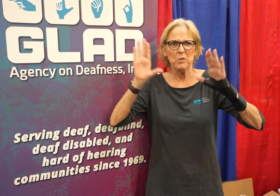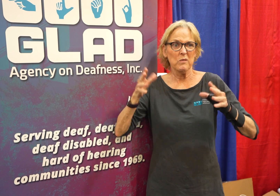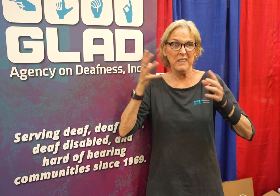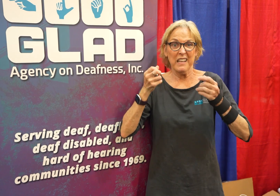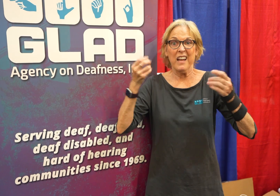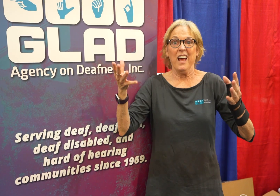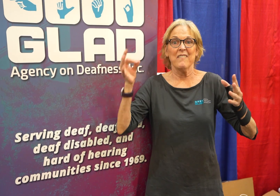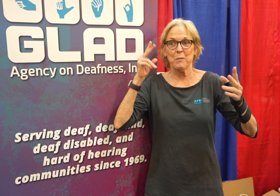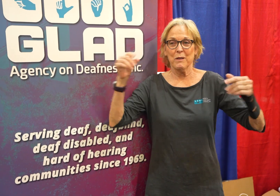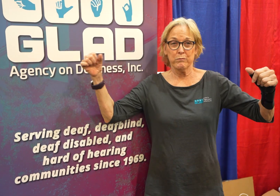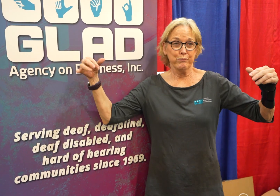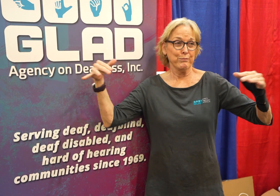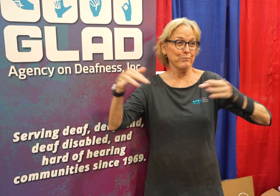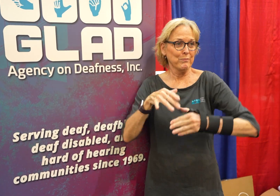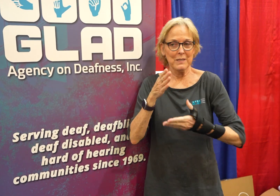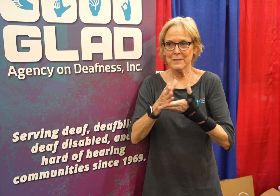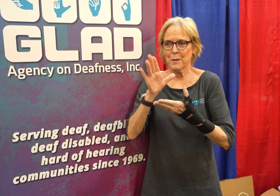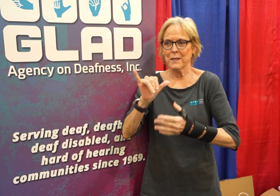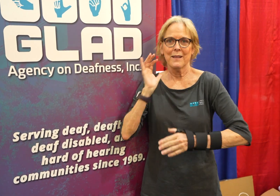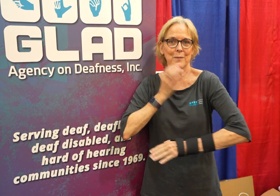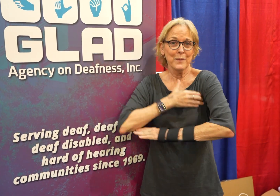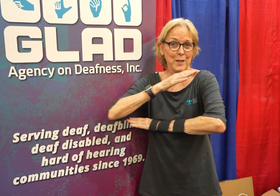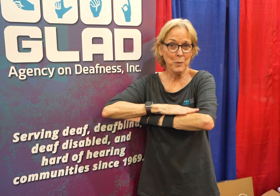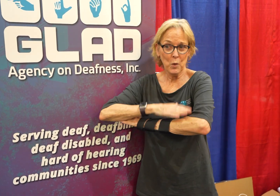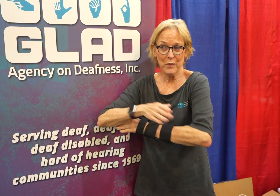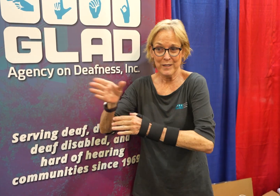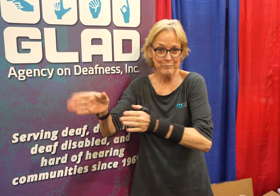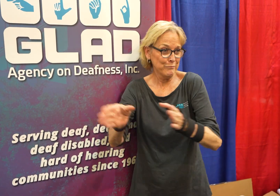it's been wonderful having so many people stop by our booth.